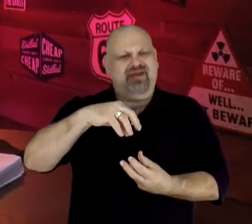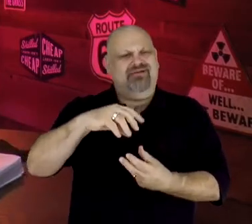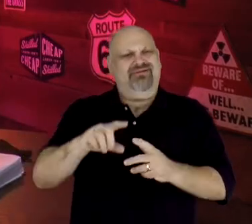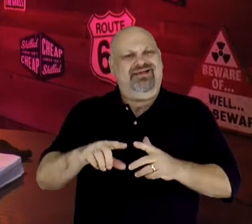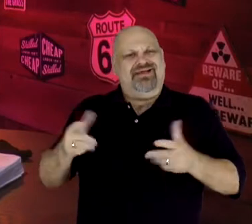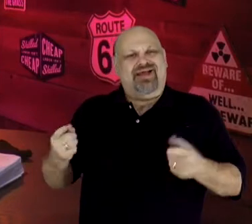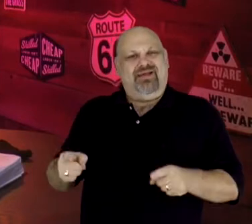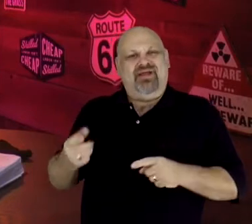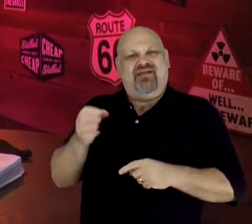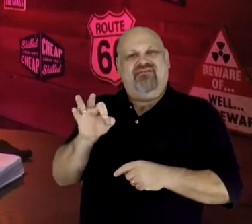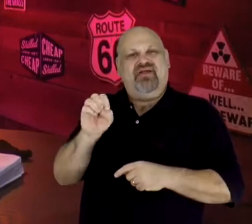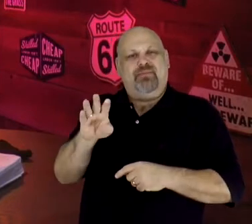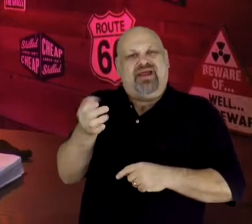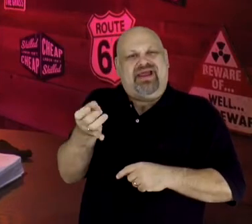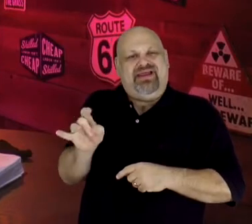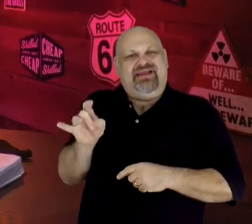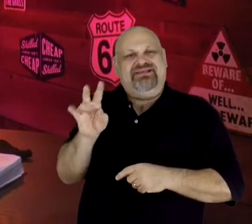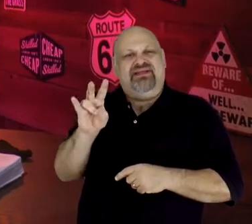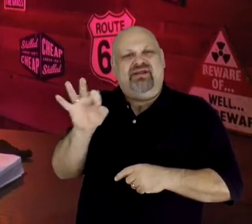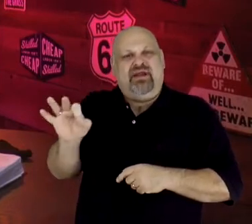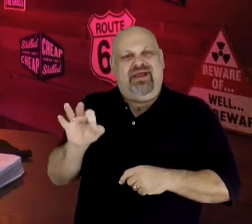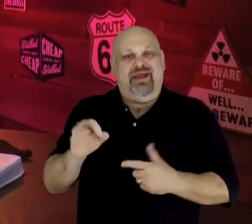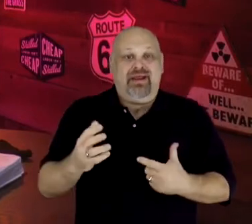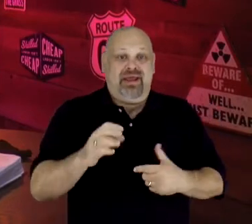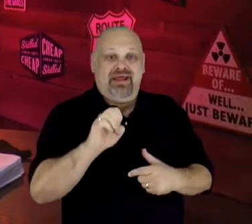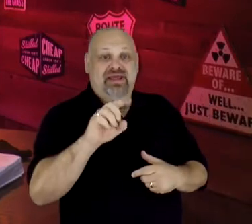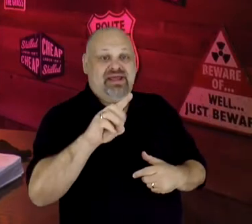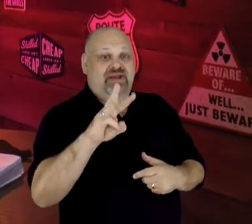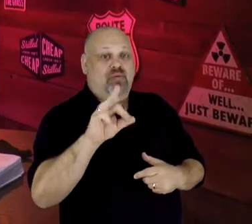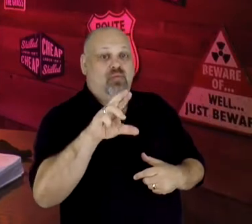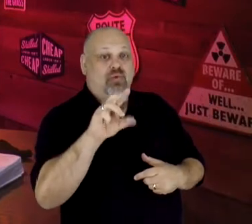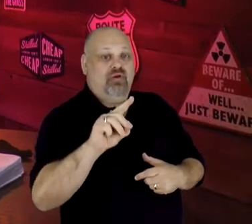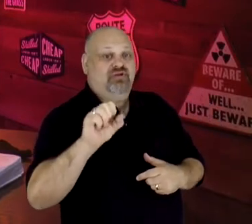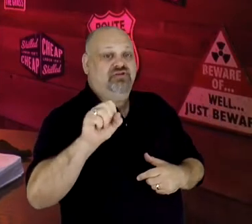by none other than Edward Swan during a lecture in Newcastle, England. While Swan's